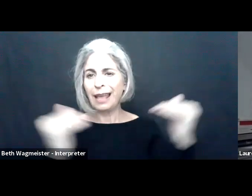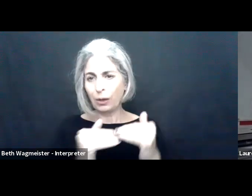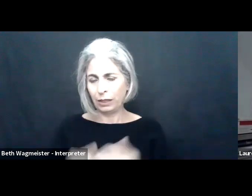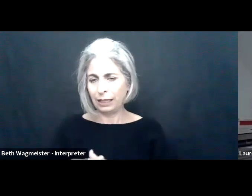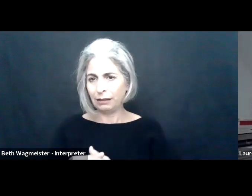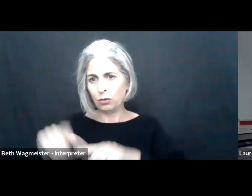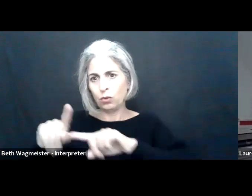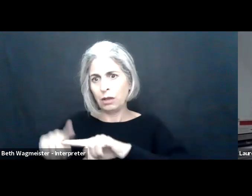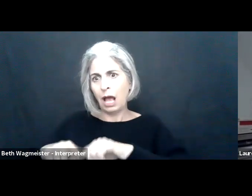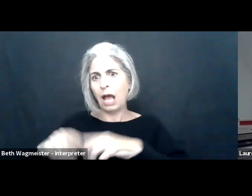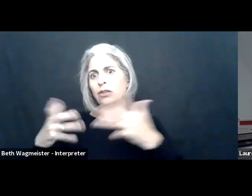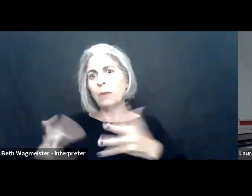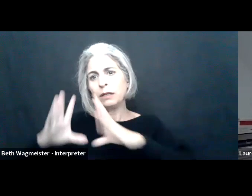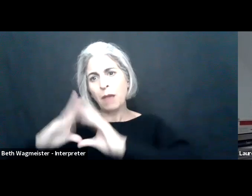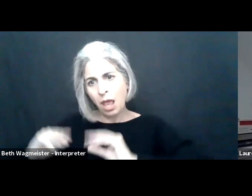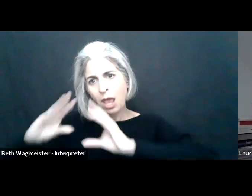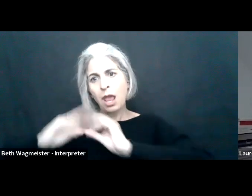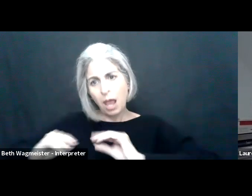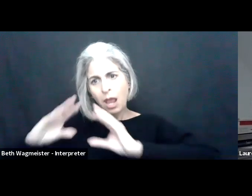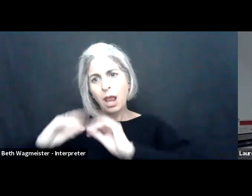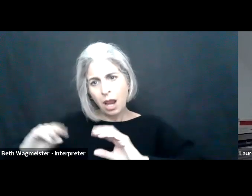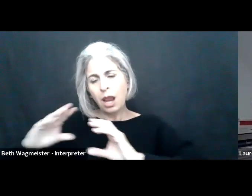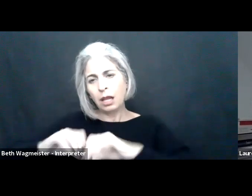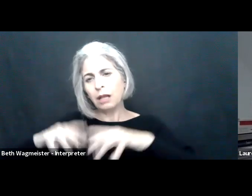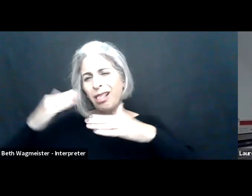That's going to create equity. Rely less on meetings with the primary